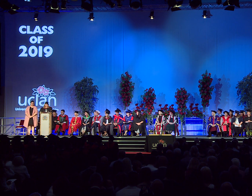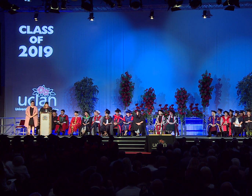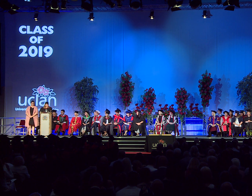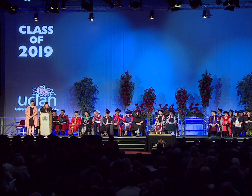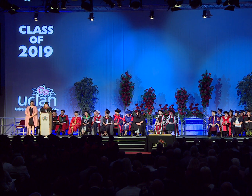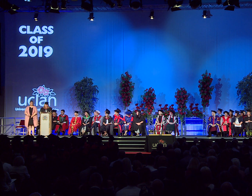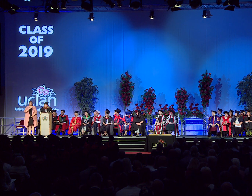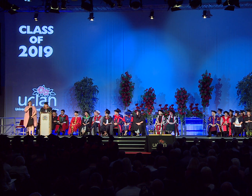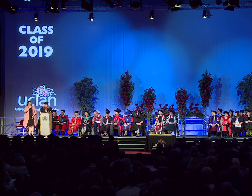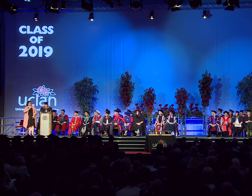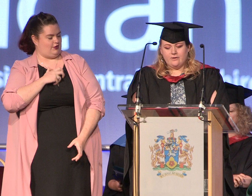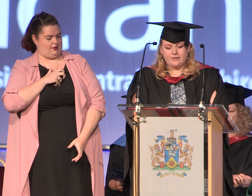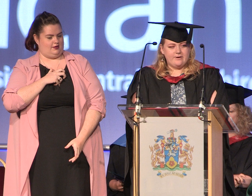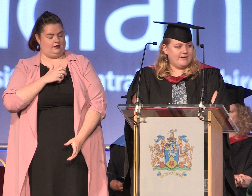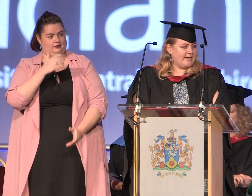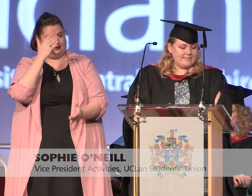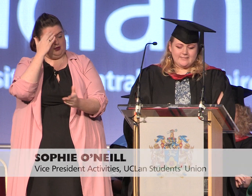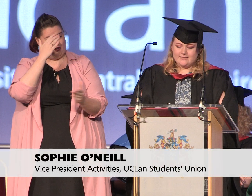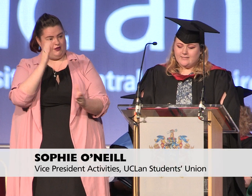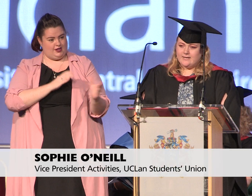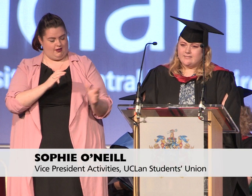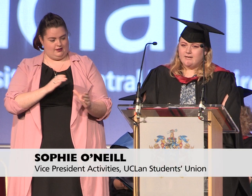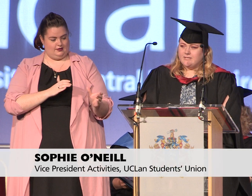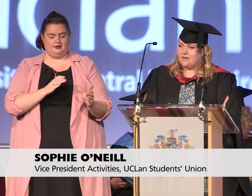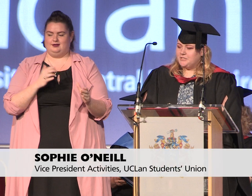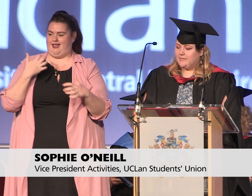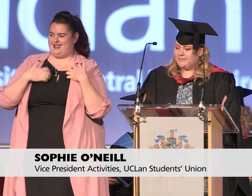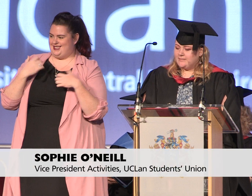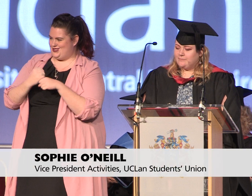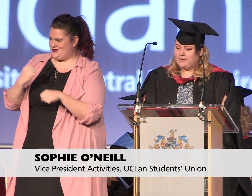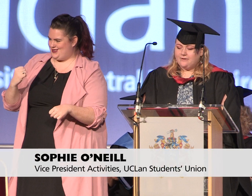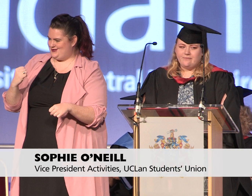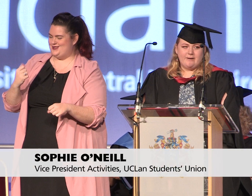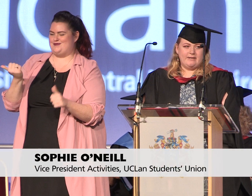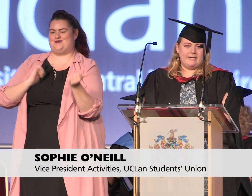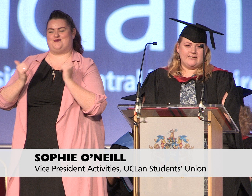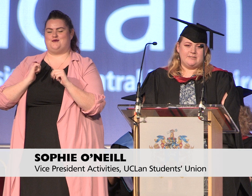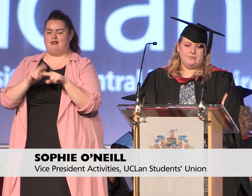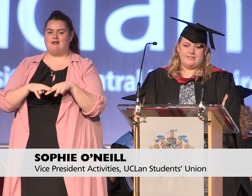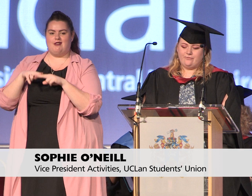Vice-Chancellor honorary guests excited graduates proud family and supportive